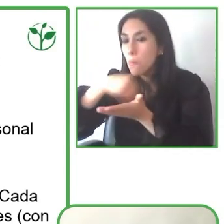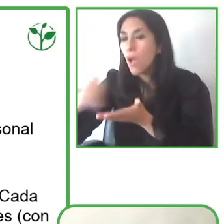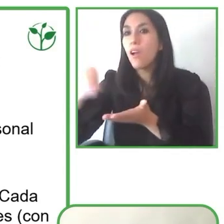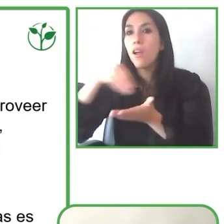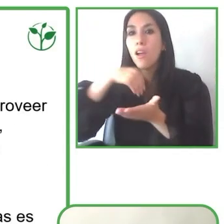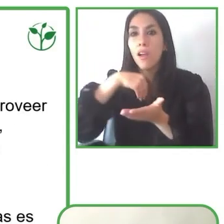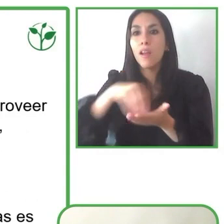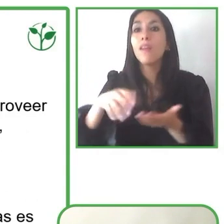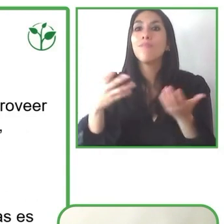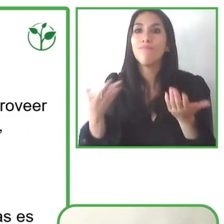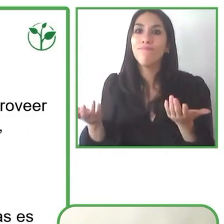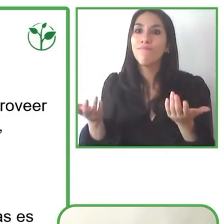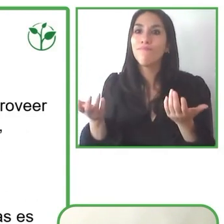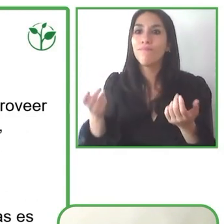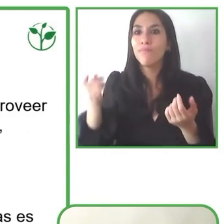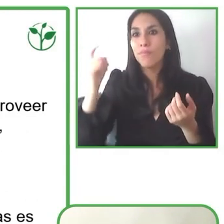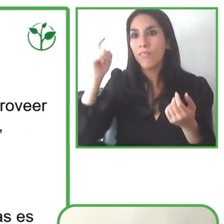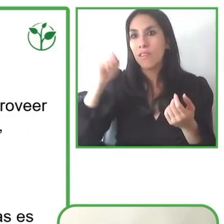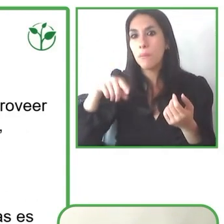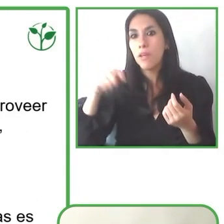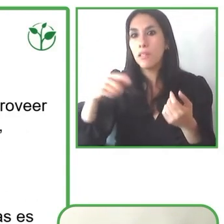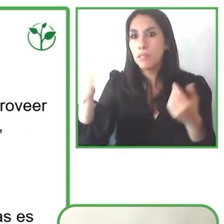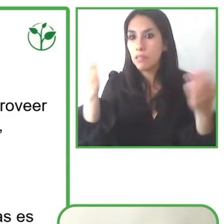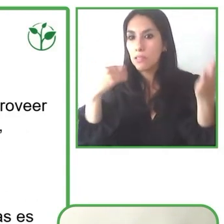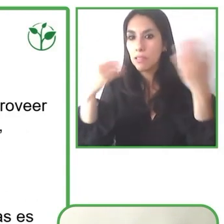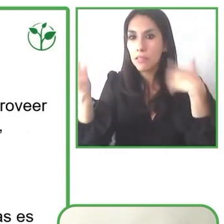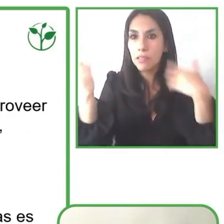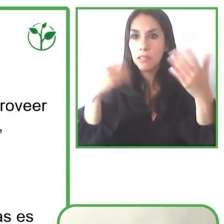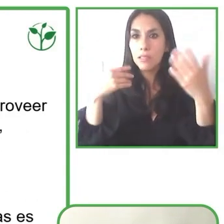so that we can make sure that this is an end to end solution.